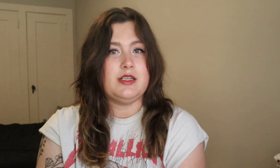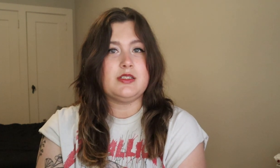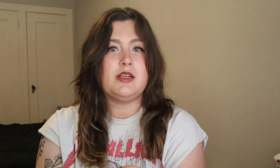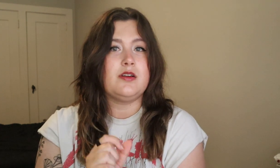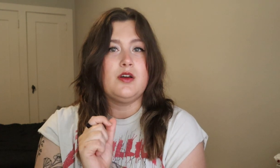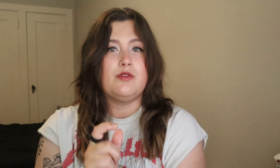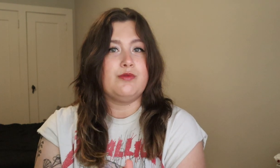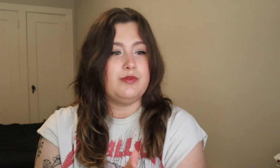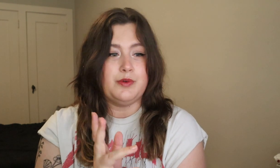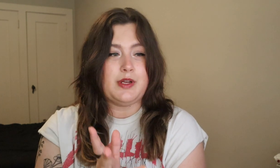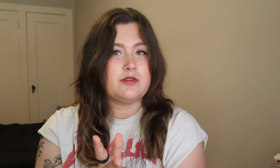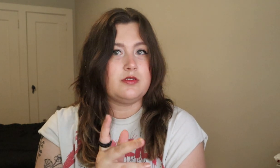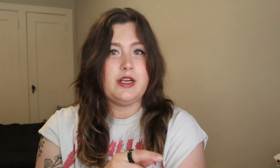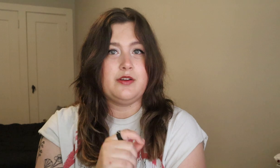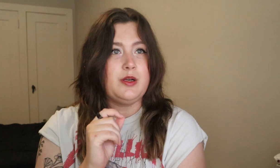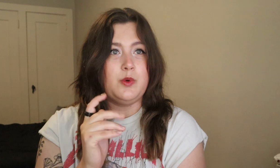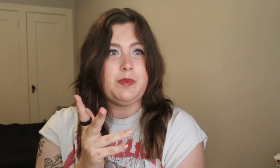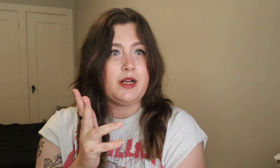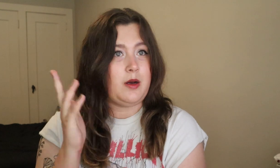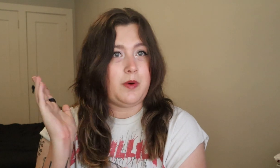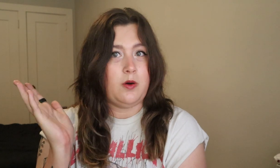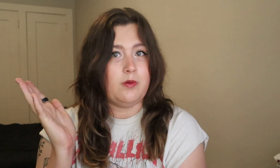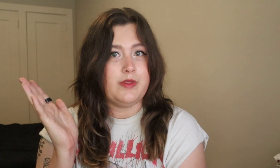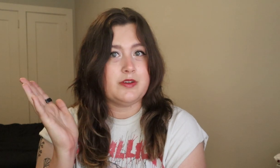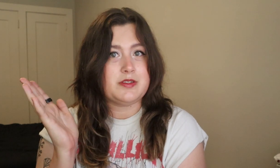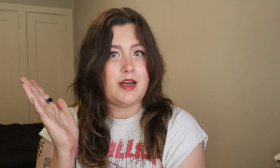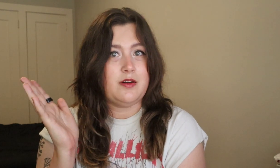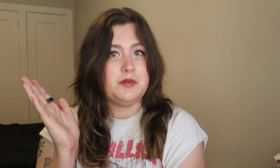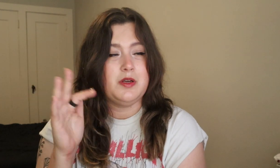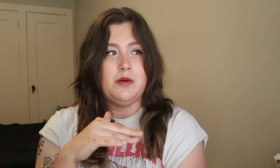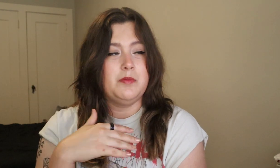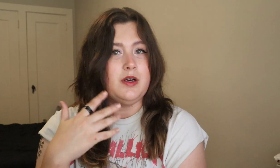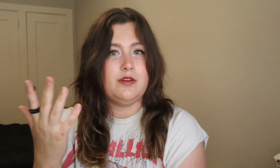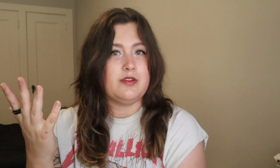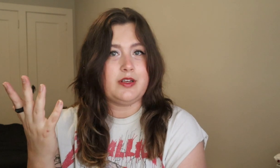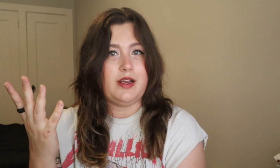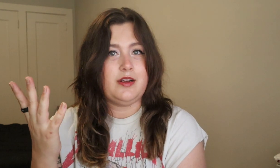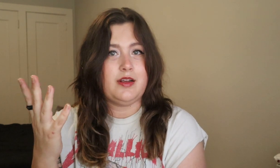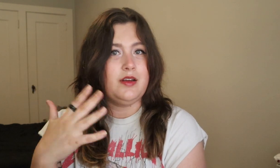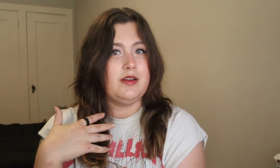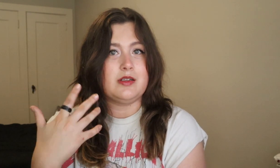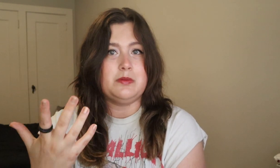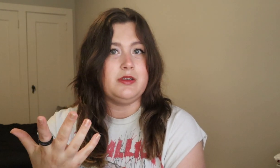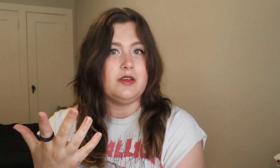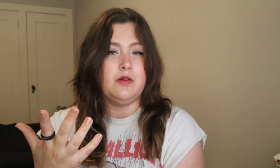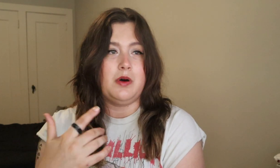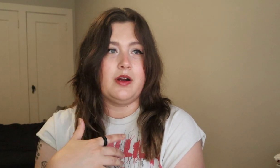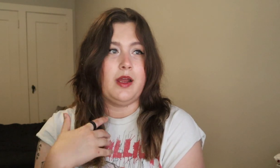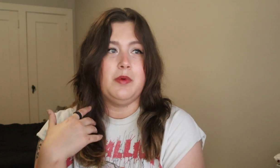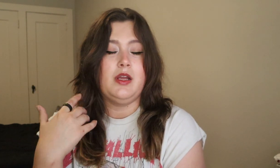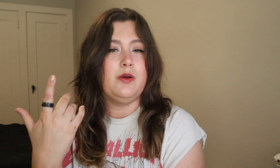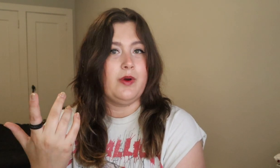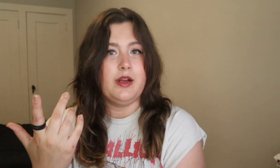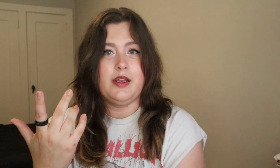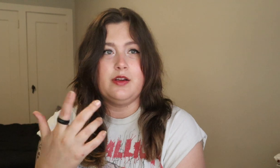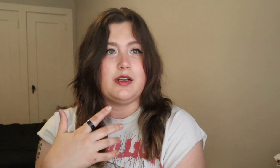aids in, the residual hearing will pick up, oh, there is sound but understanding, it is a completely different ballgame. Wearing hearing aids,